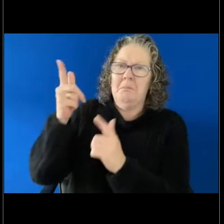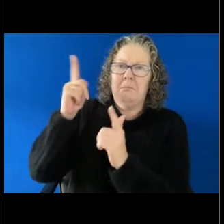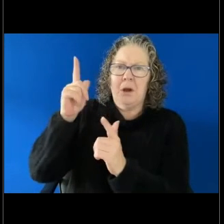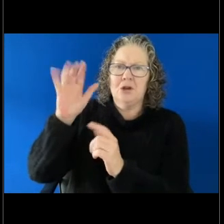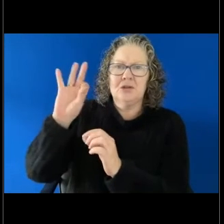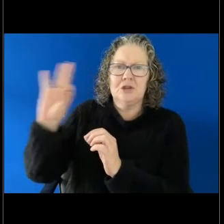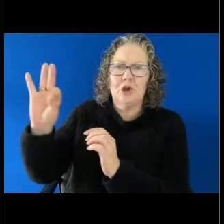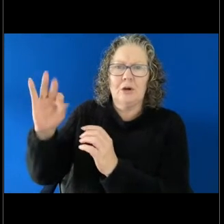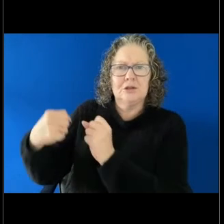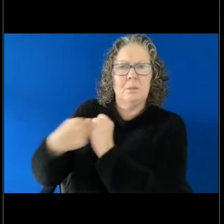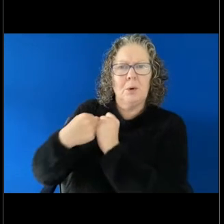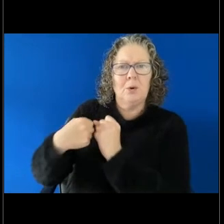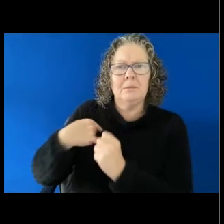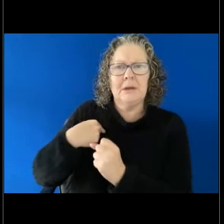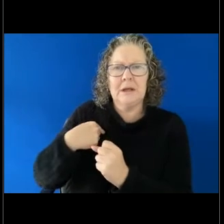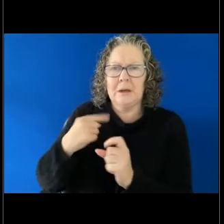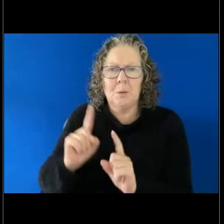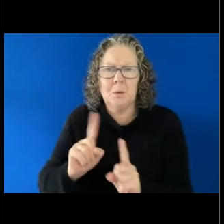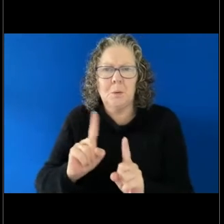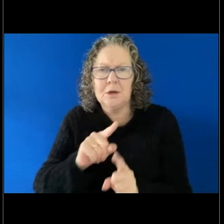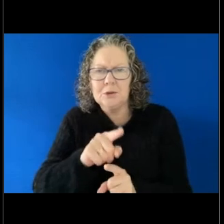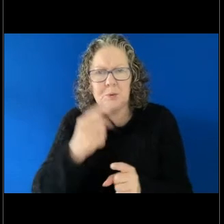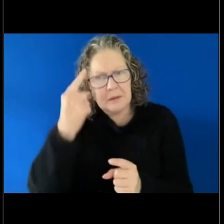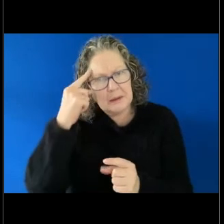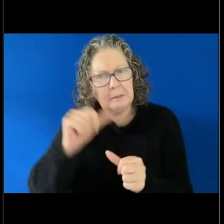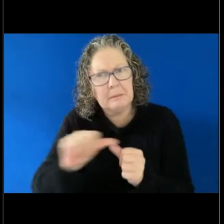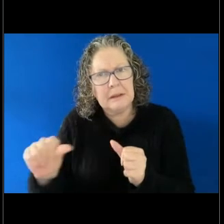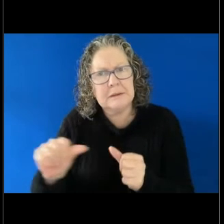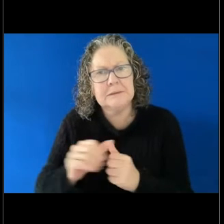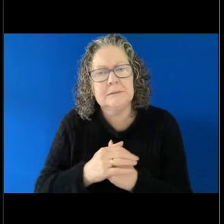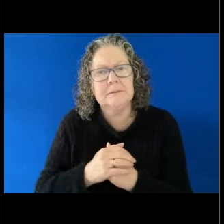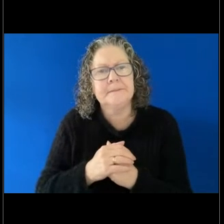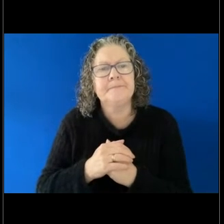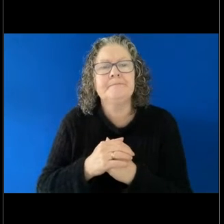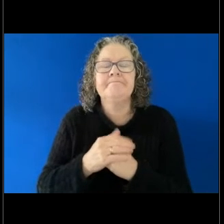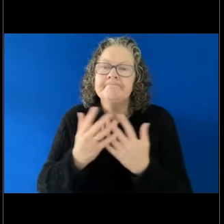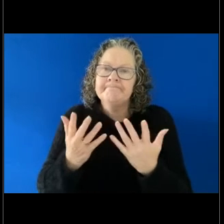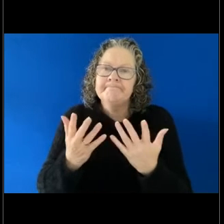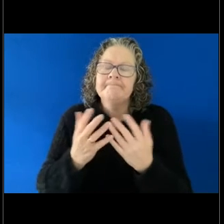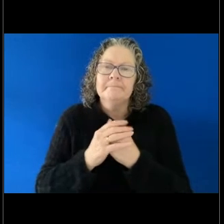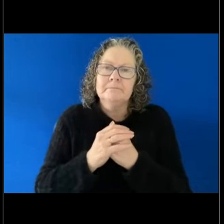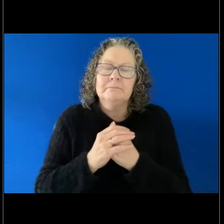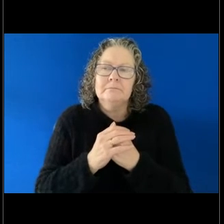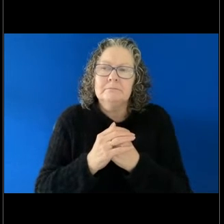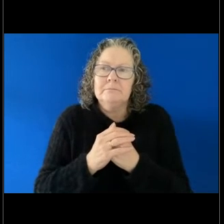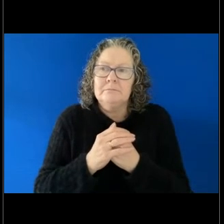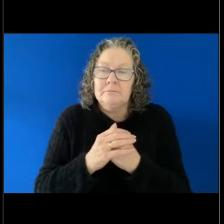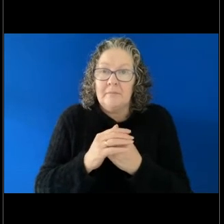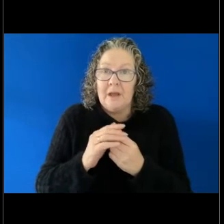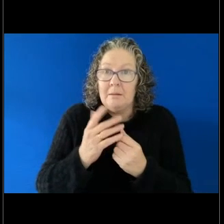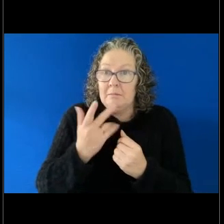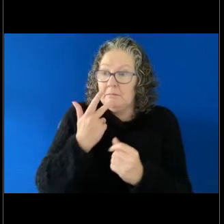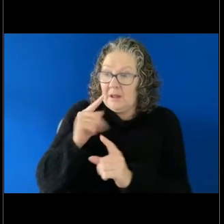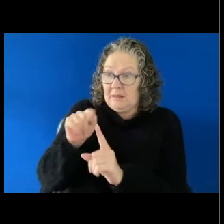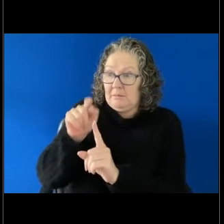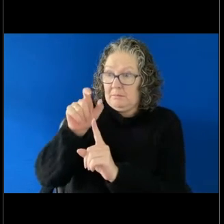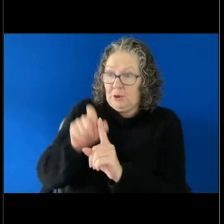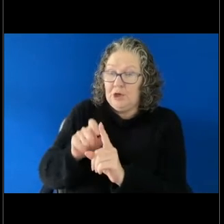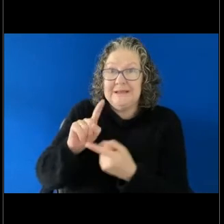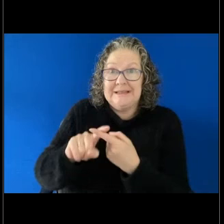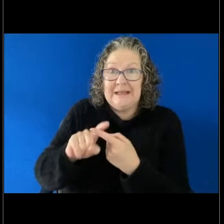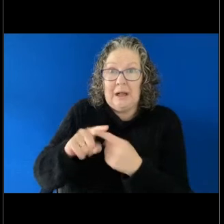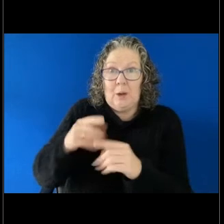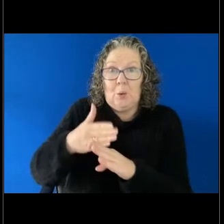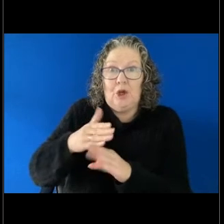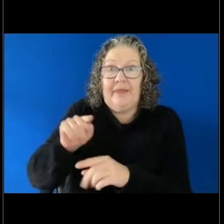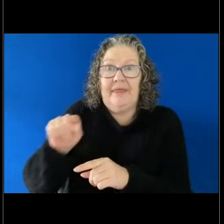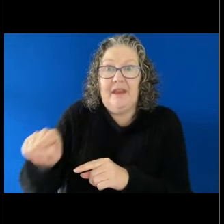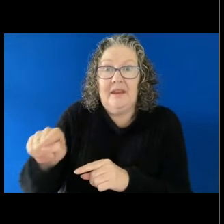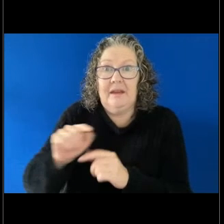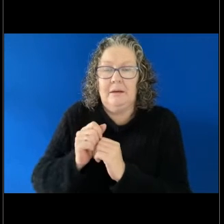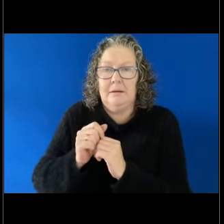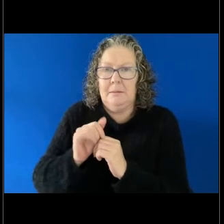So I guess if the person is still in the workplace and they are at risk that they